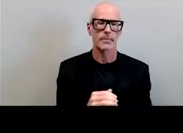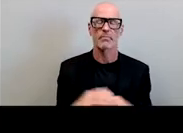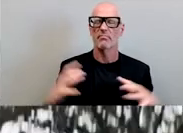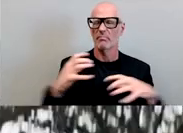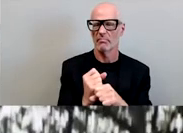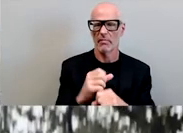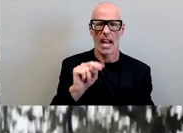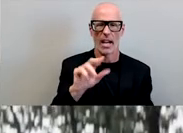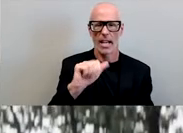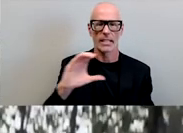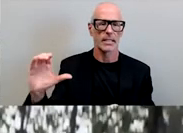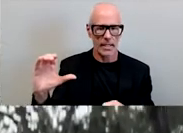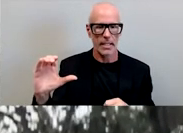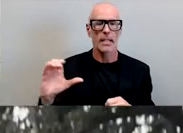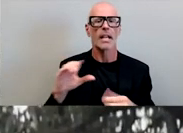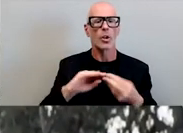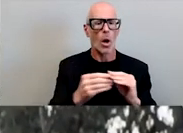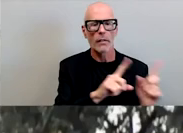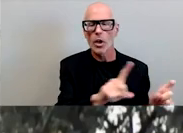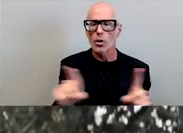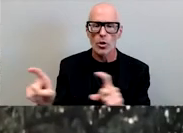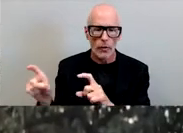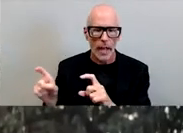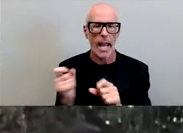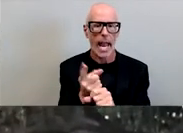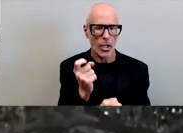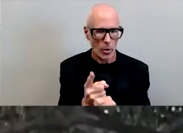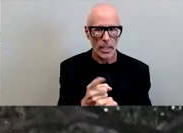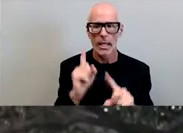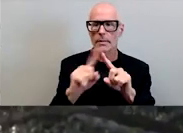is a quantitative survey that will be administered annually at hundreds of participating colleges